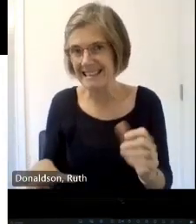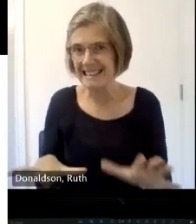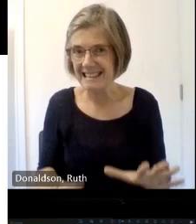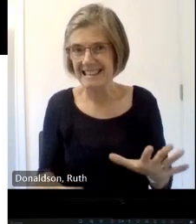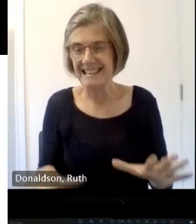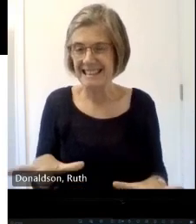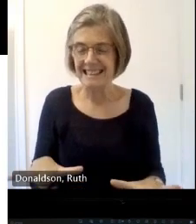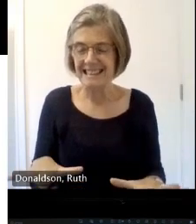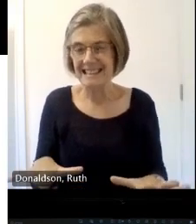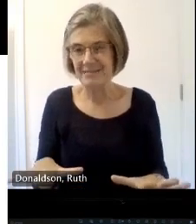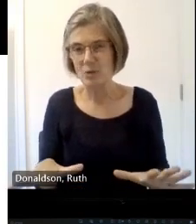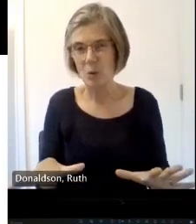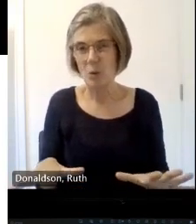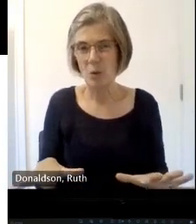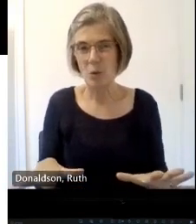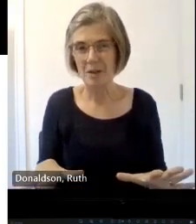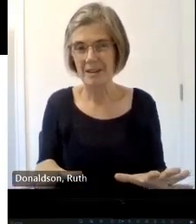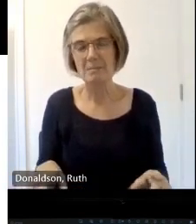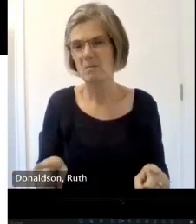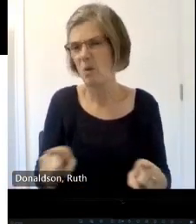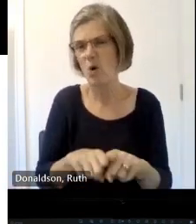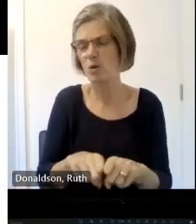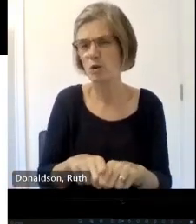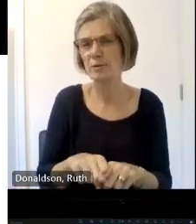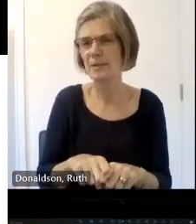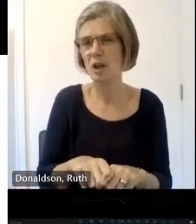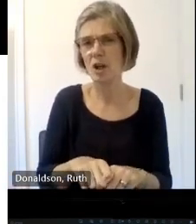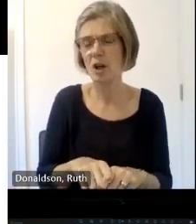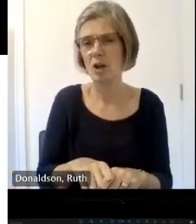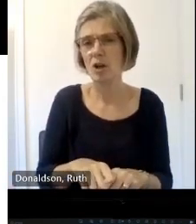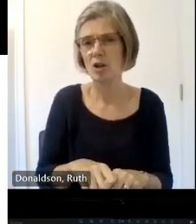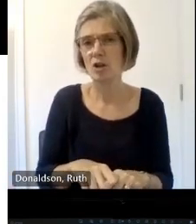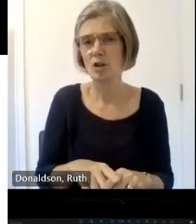also stress it's not just the Church of Sal all Traditions are are closing so episcopalians are